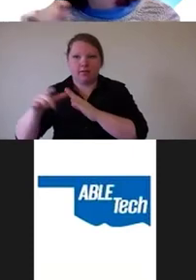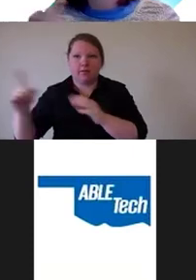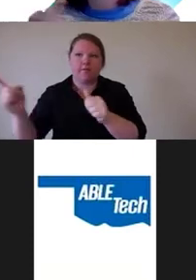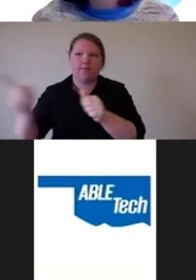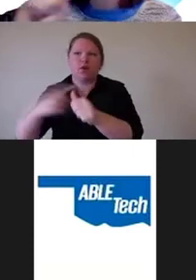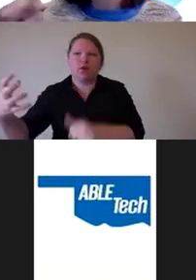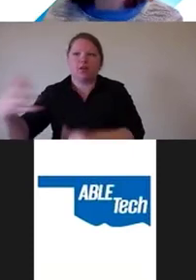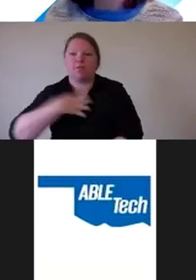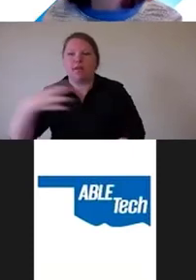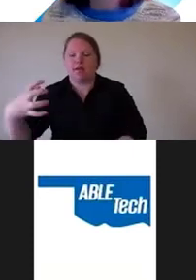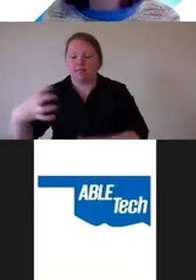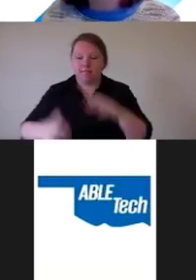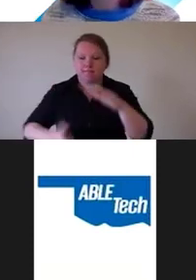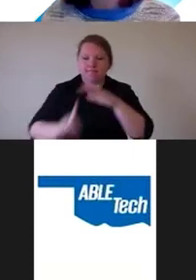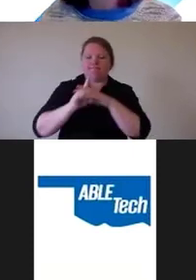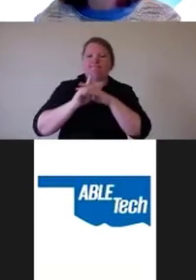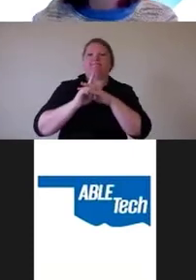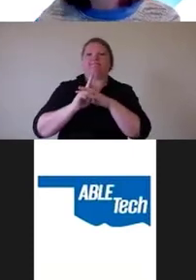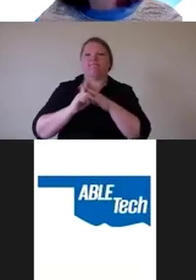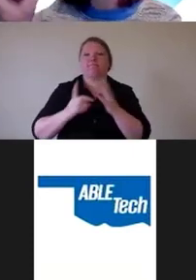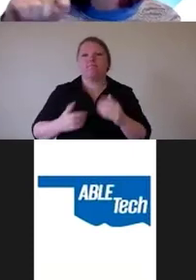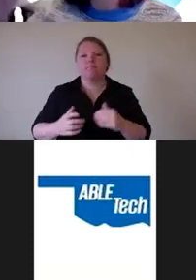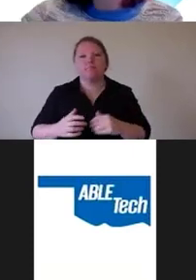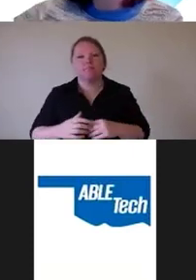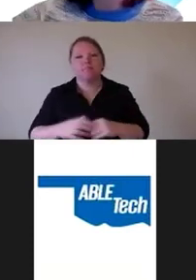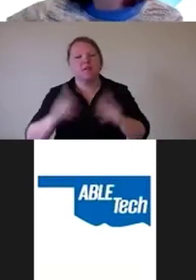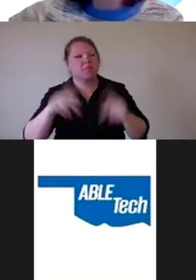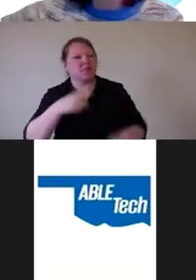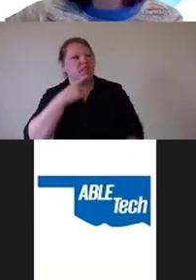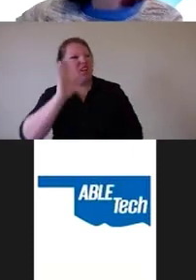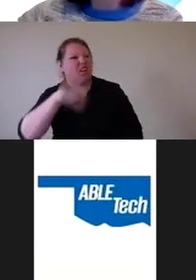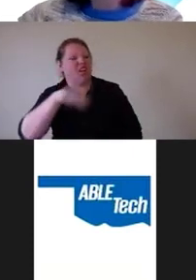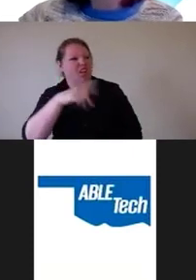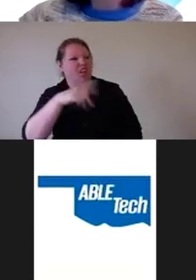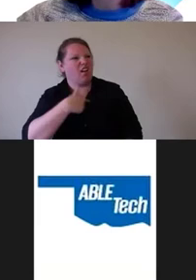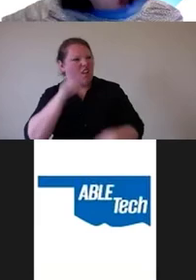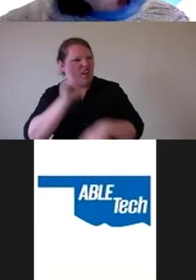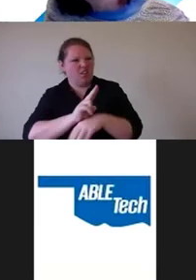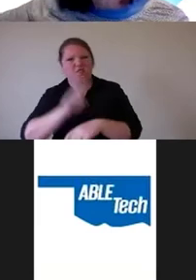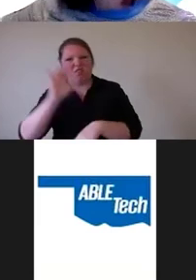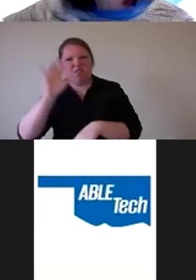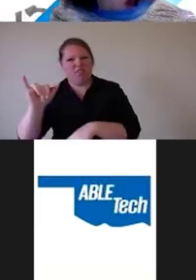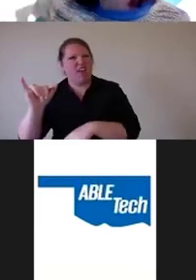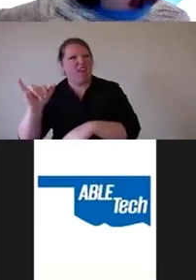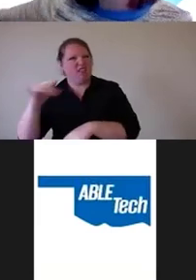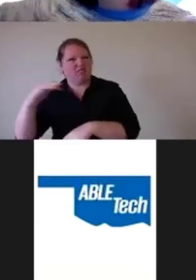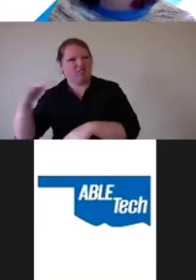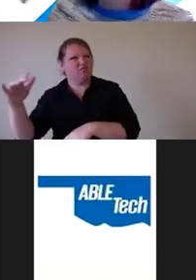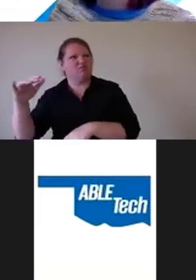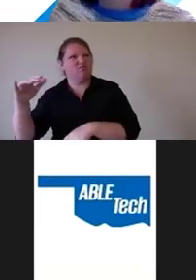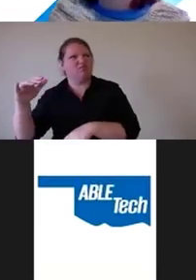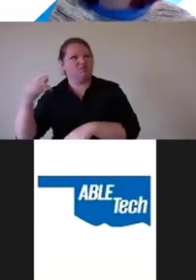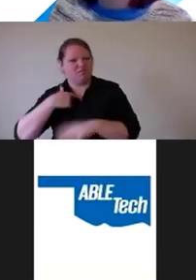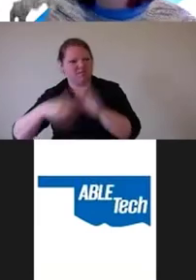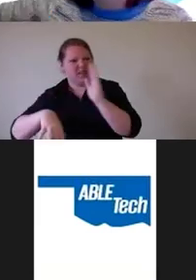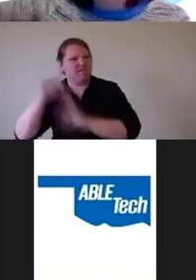Somebody asked me online and said, hey, when I was using X, Y and Z, I found this issue very deep, you know,